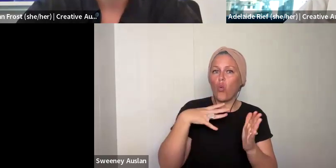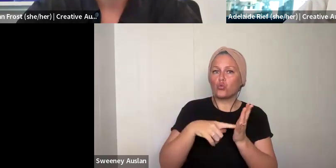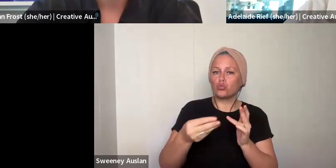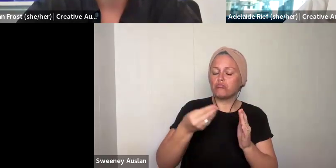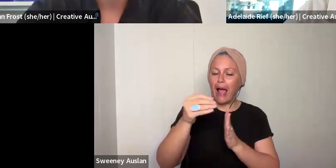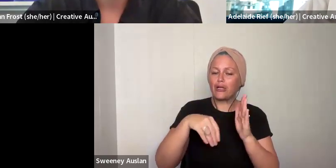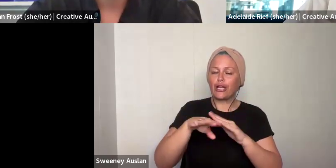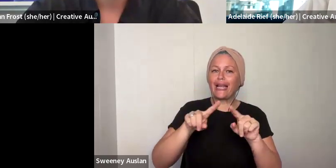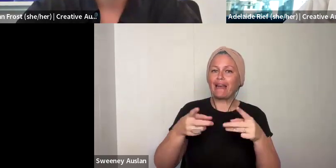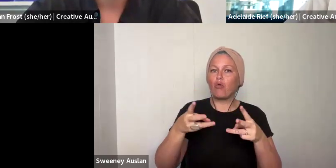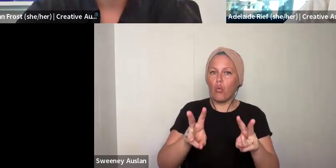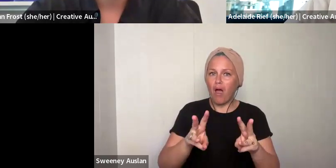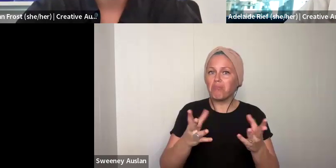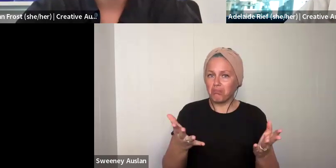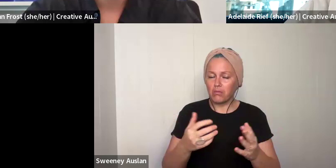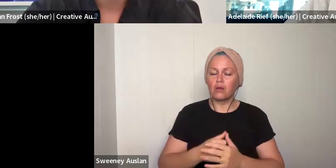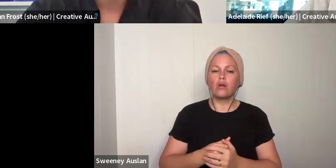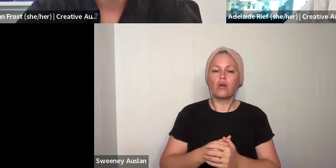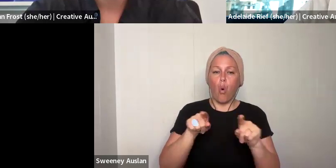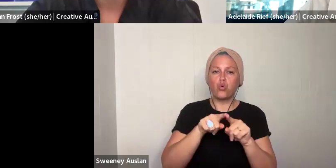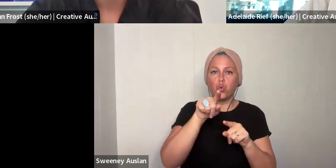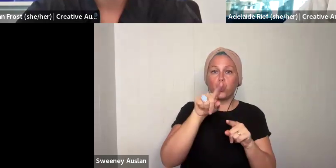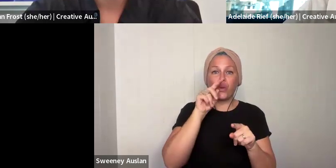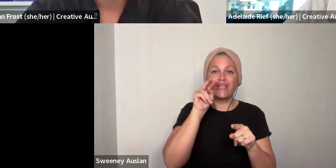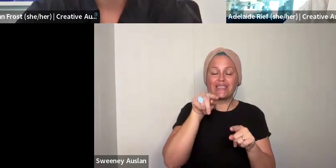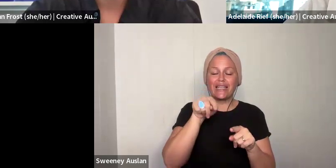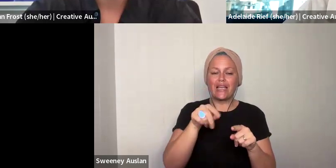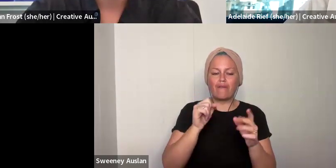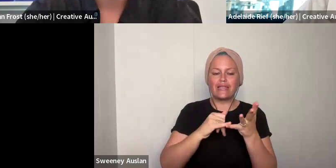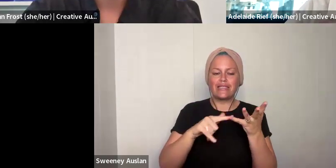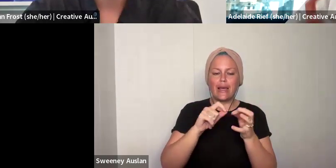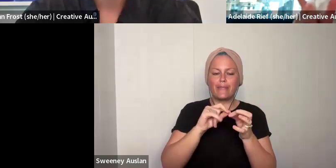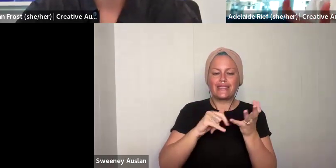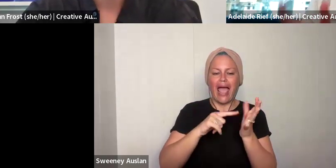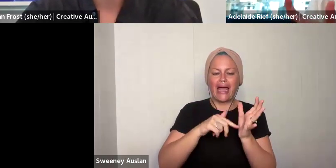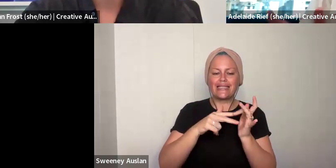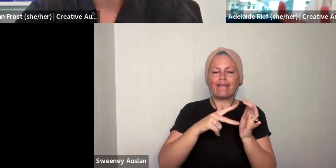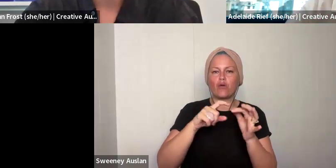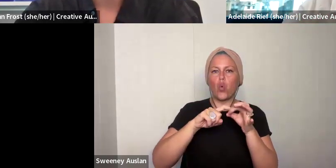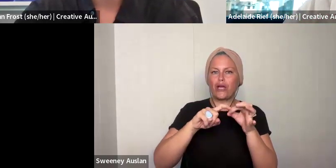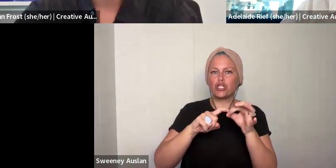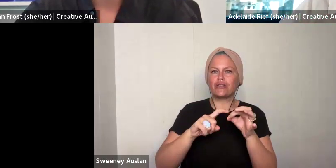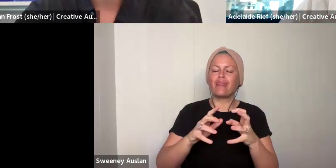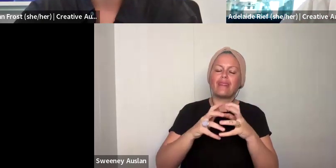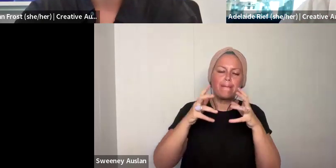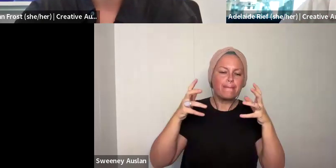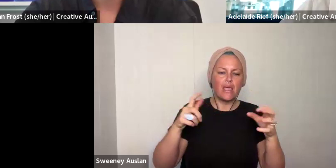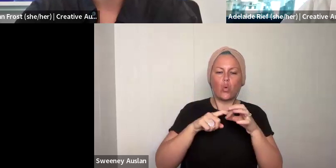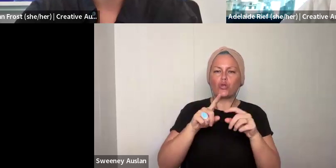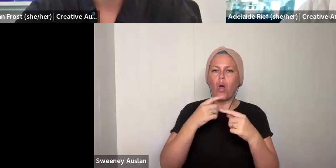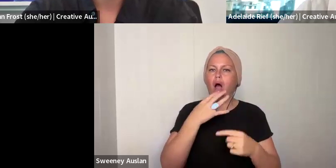submitting an application, including the alternative formats that you can submit in if you have access needs and would like to submit